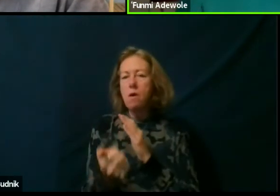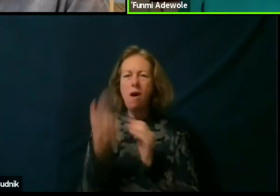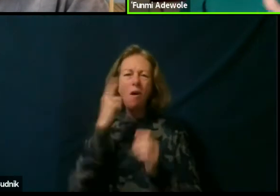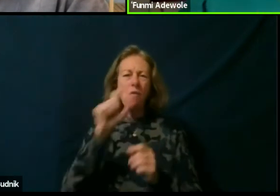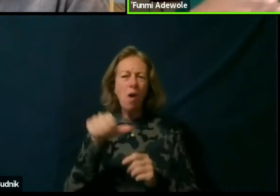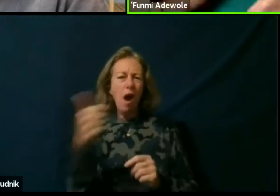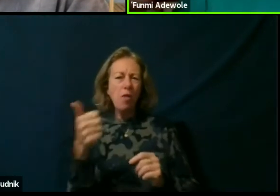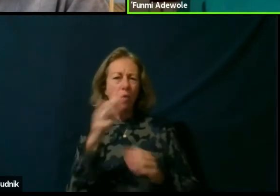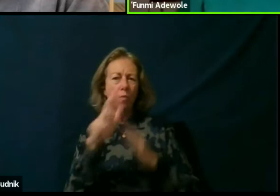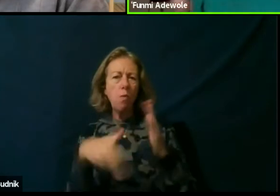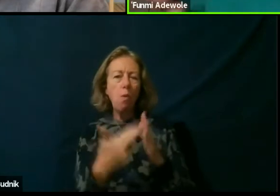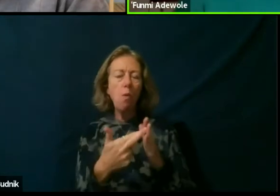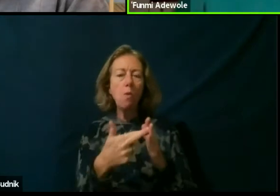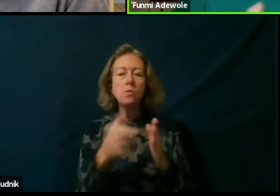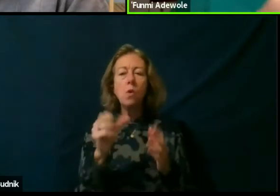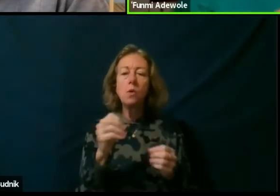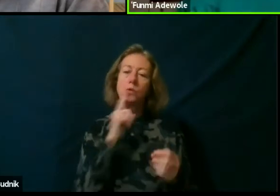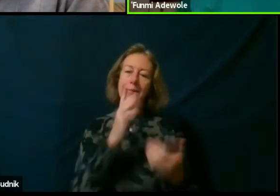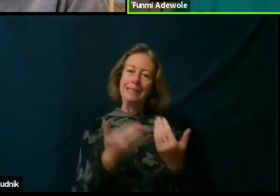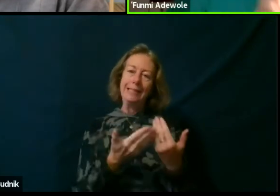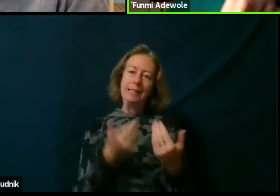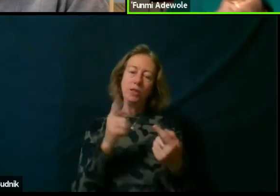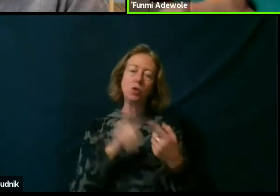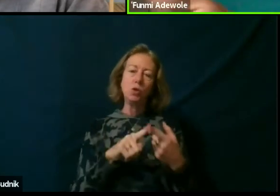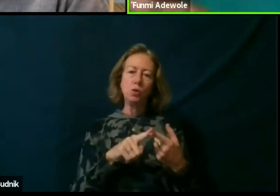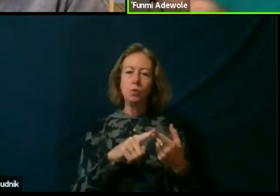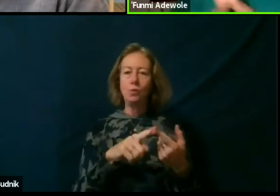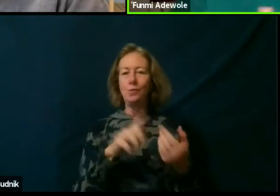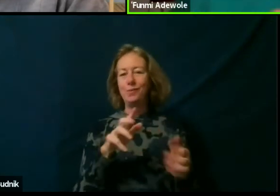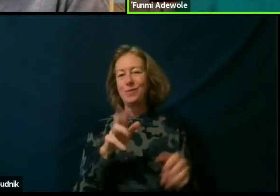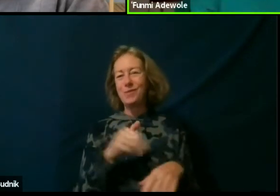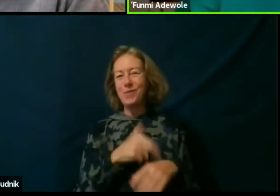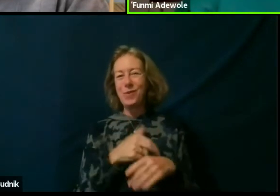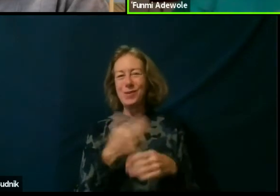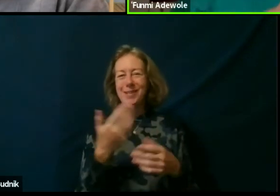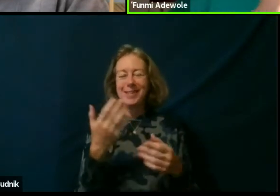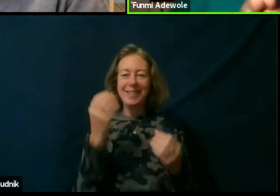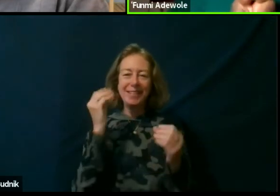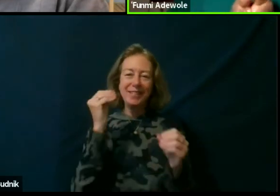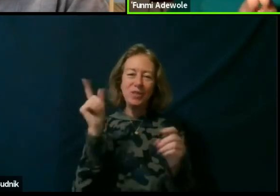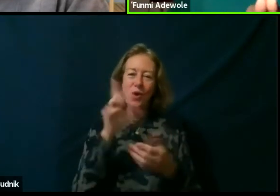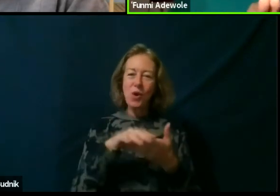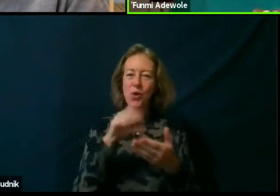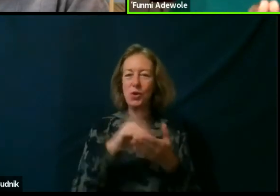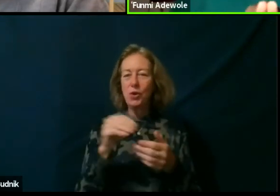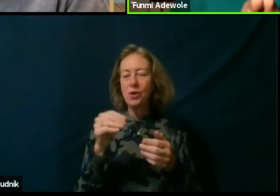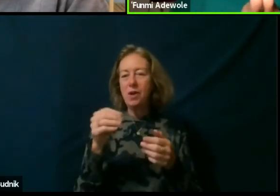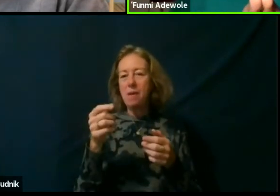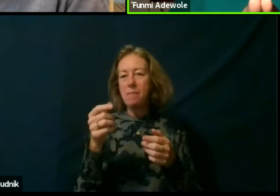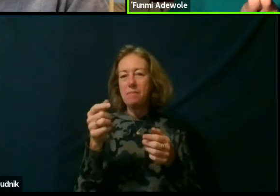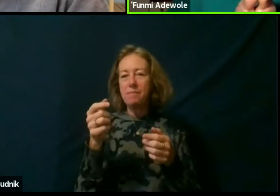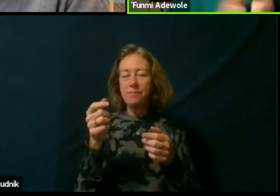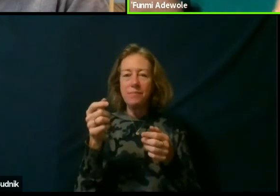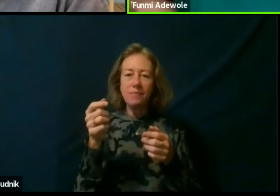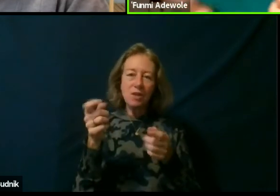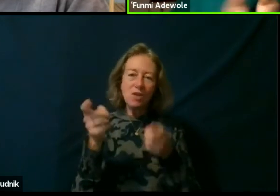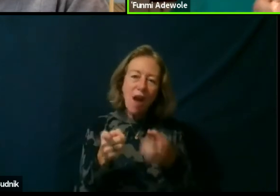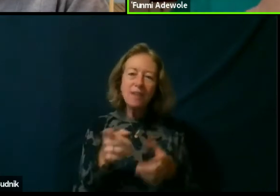So, you know it is easier to get a course where you learn directing, or you learn you know choreographing